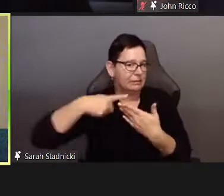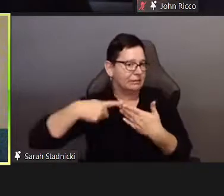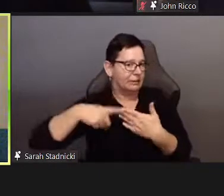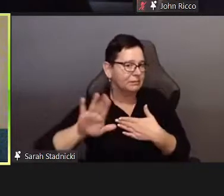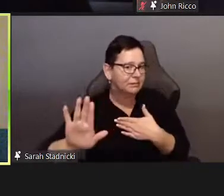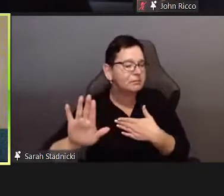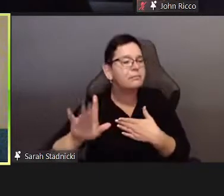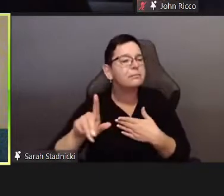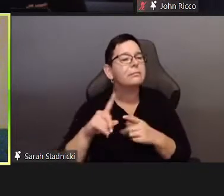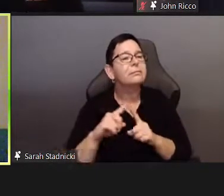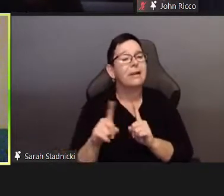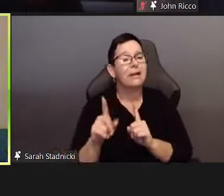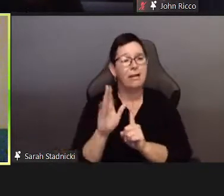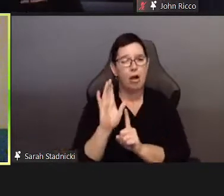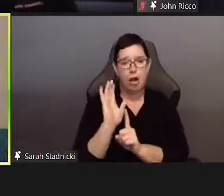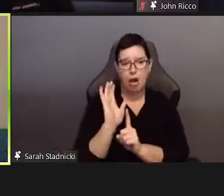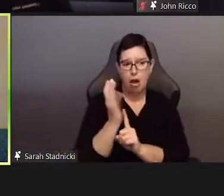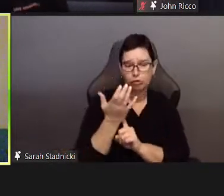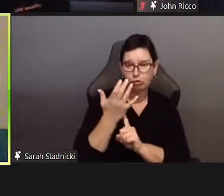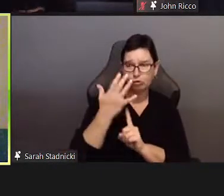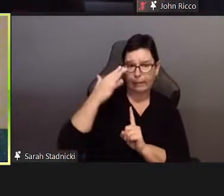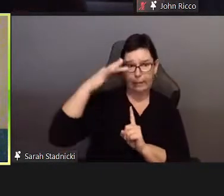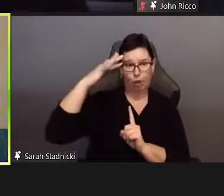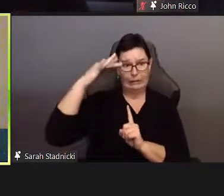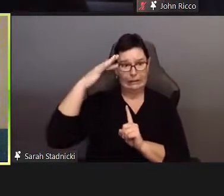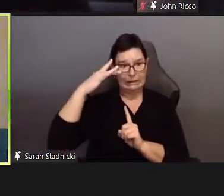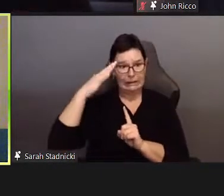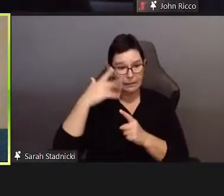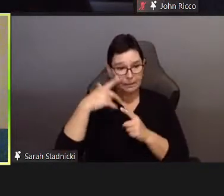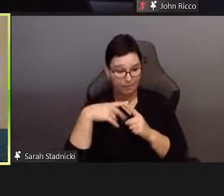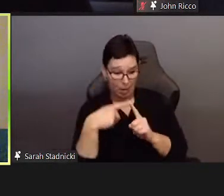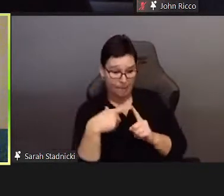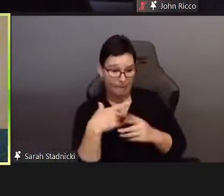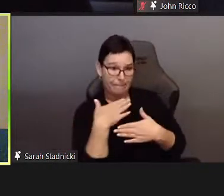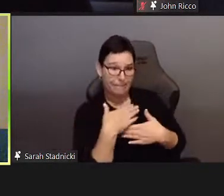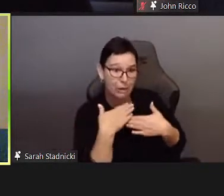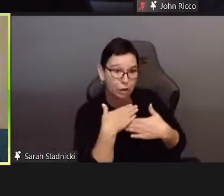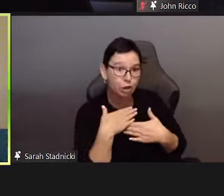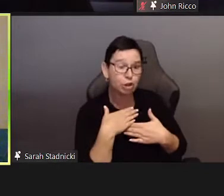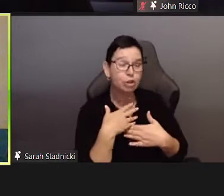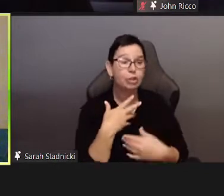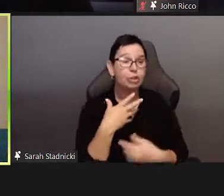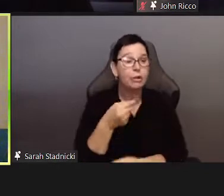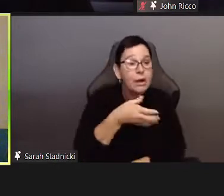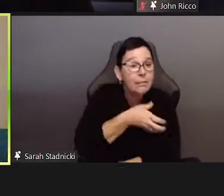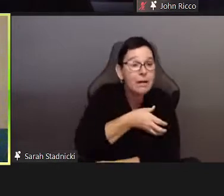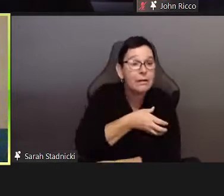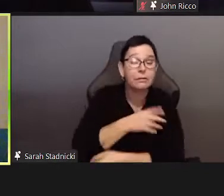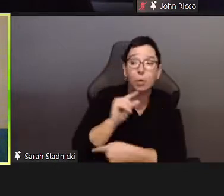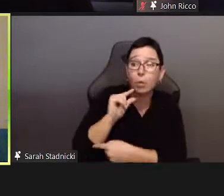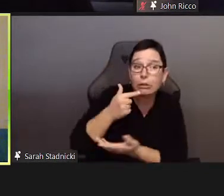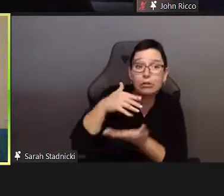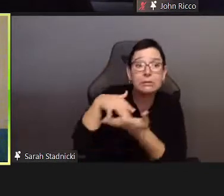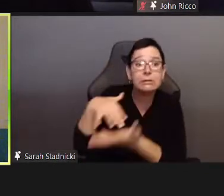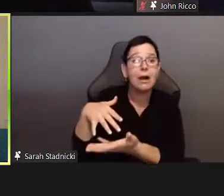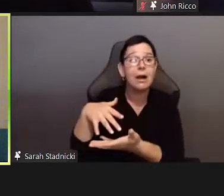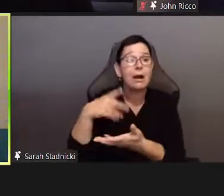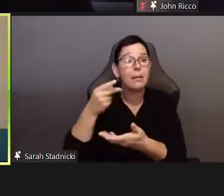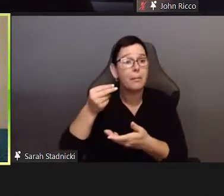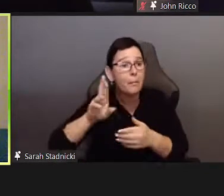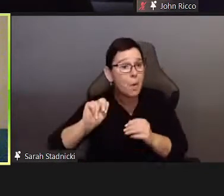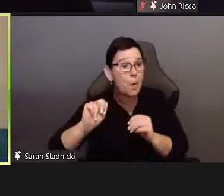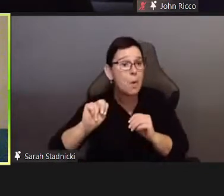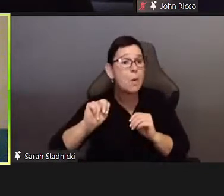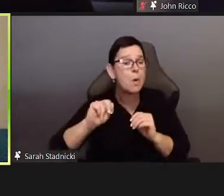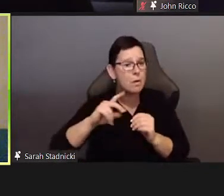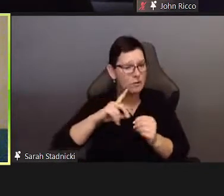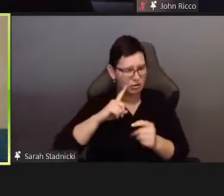There is a lot of mentions of pleasure,